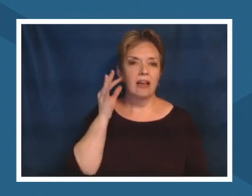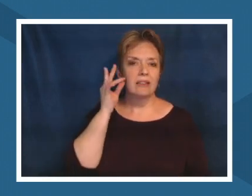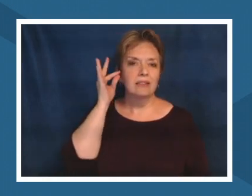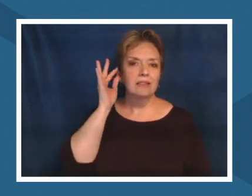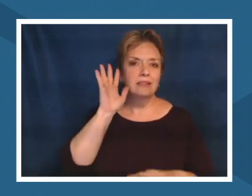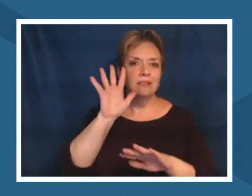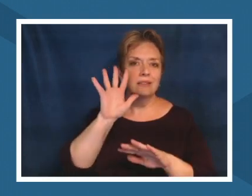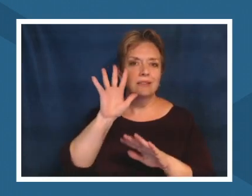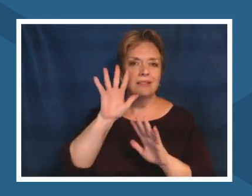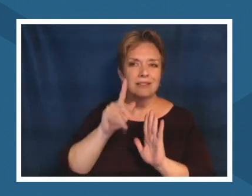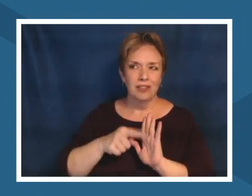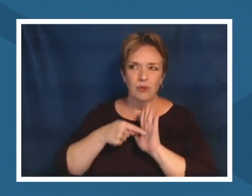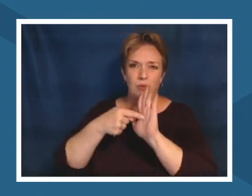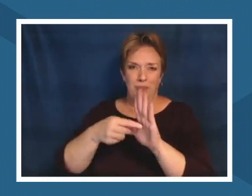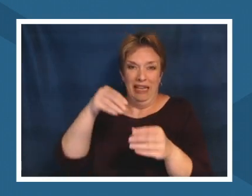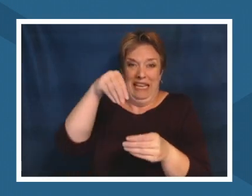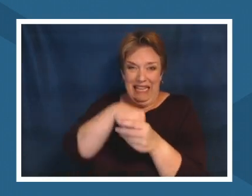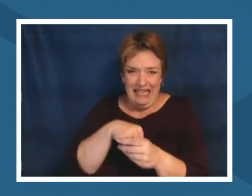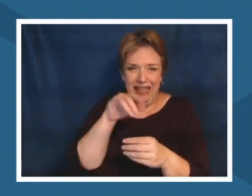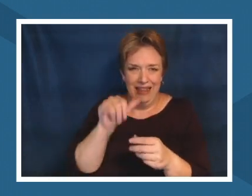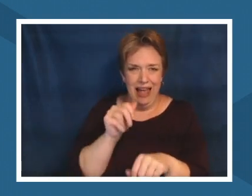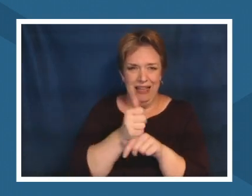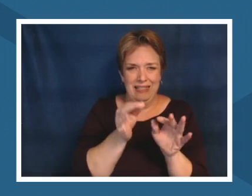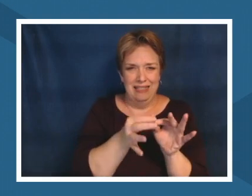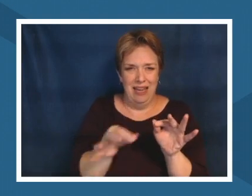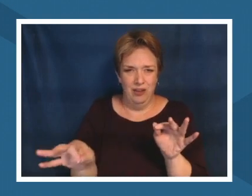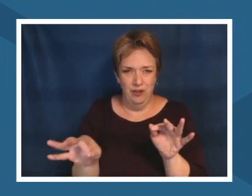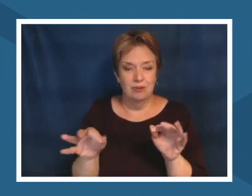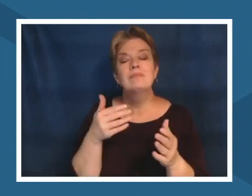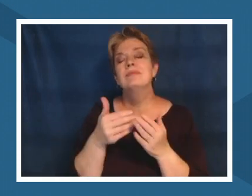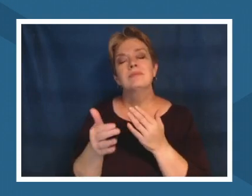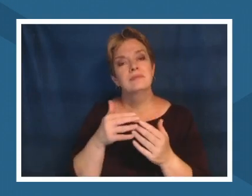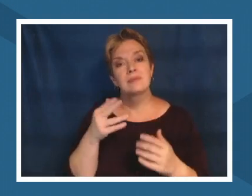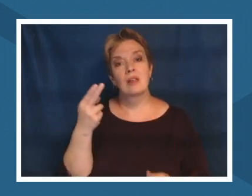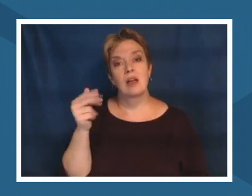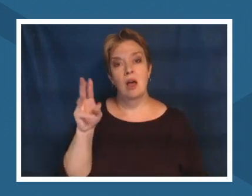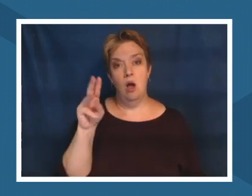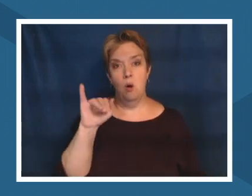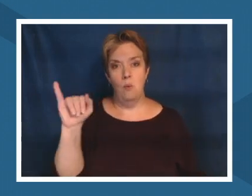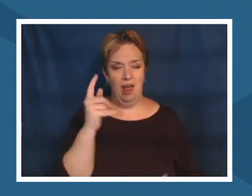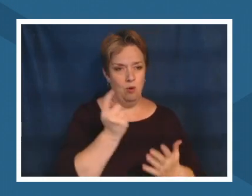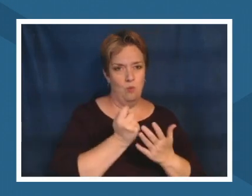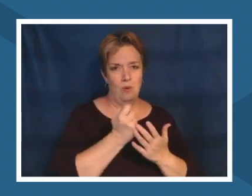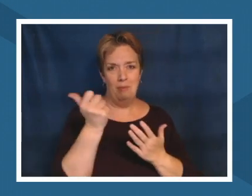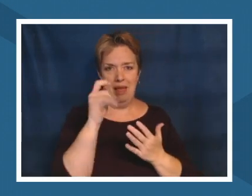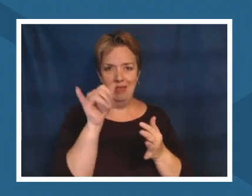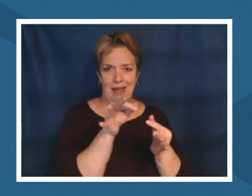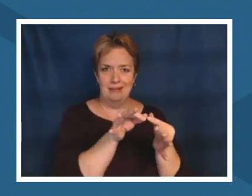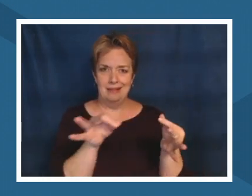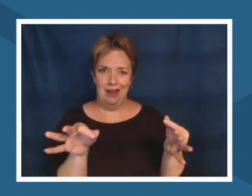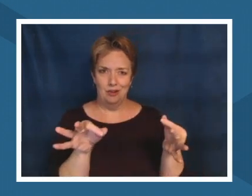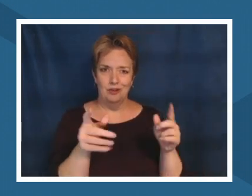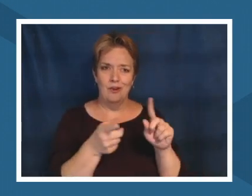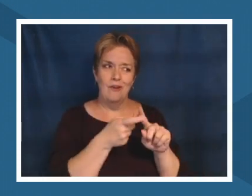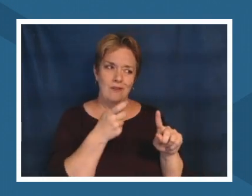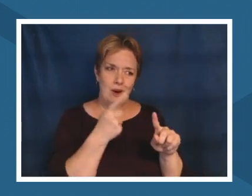itself however hawaii removed that standard it replaced it with